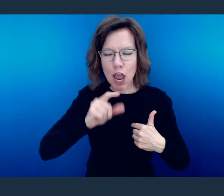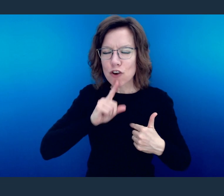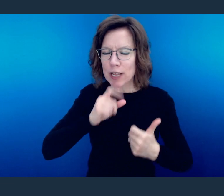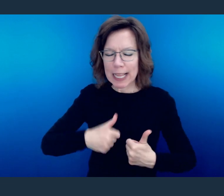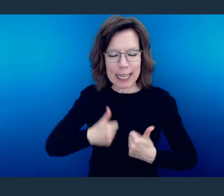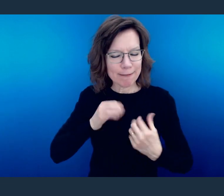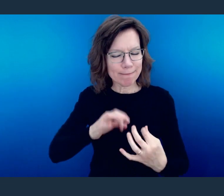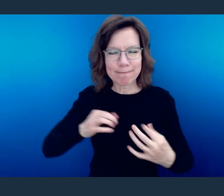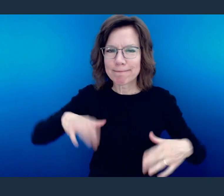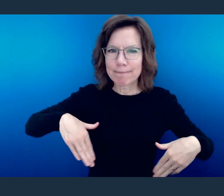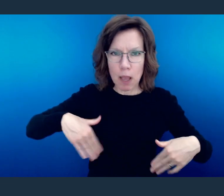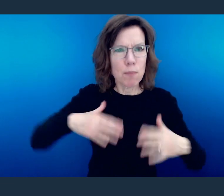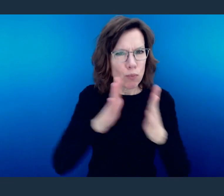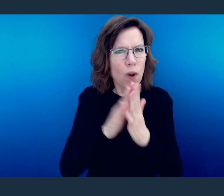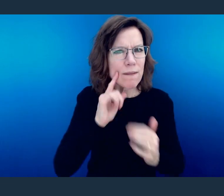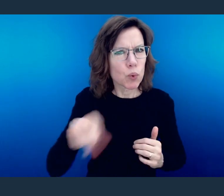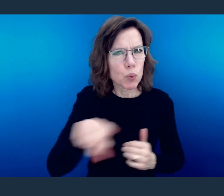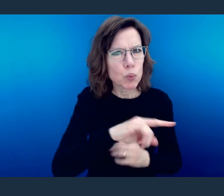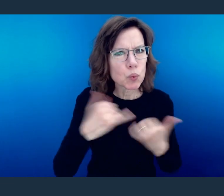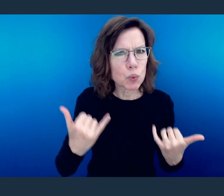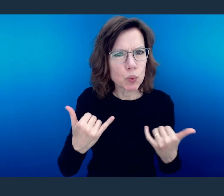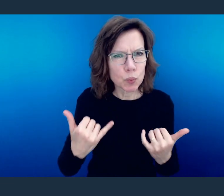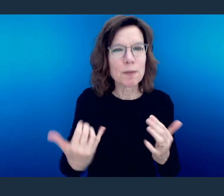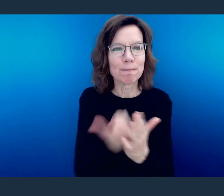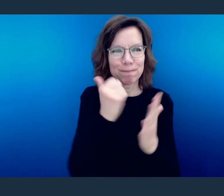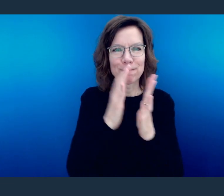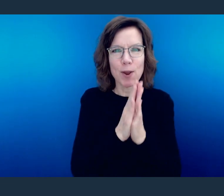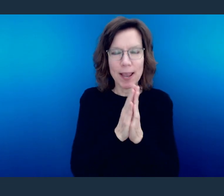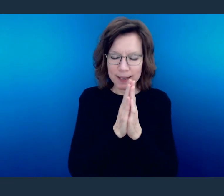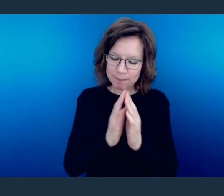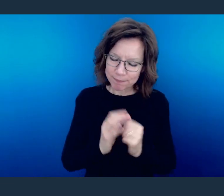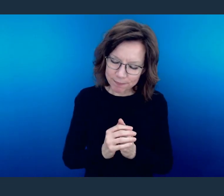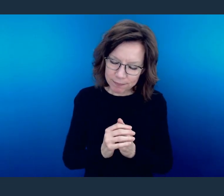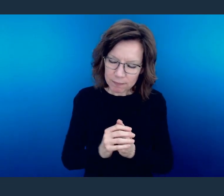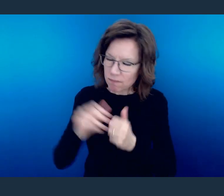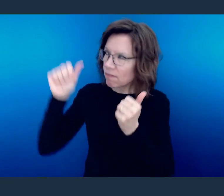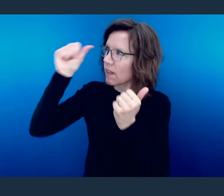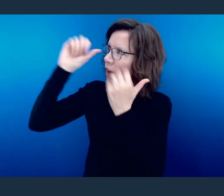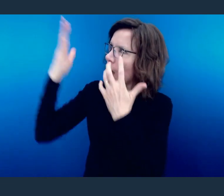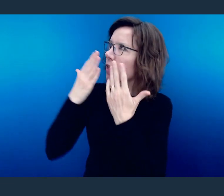Heavenly Father, I thank You for every person viewing this cast.